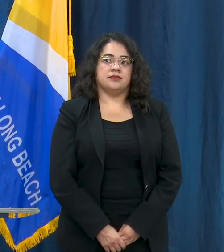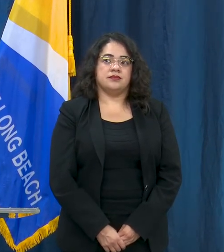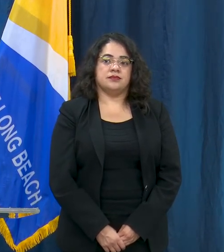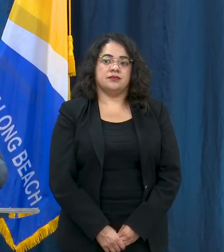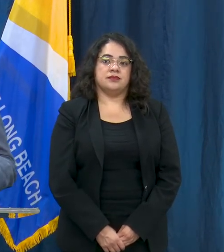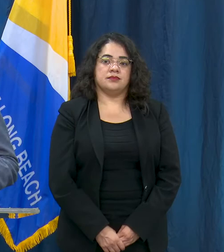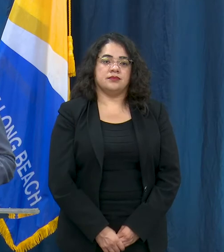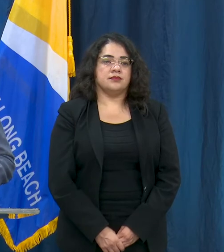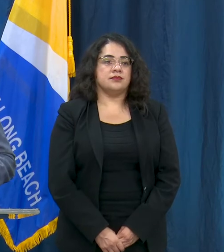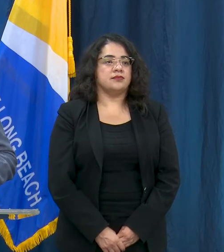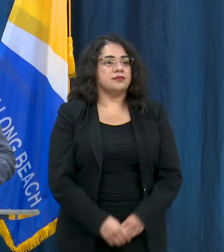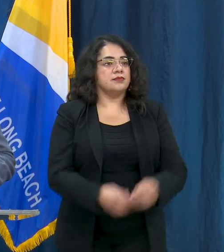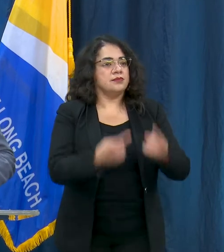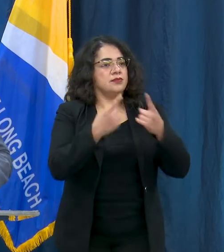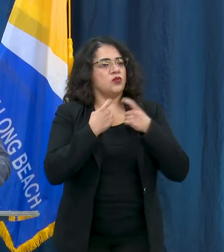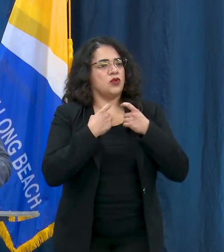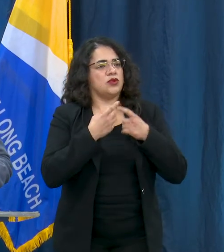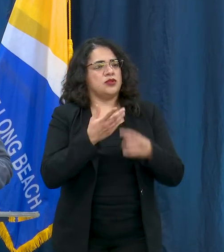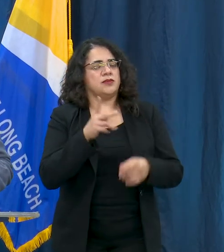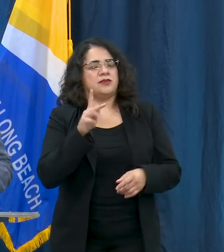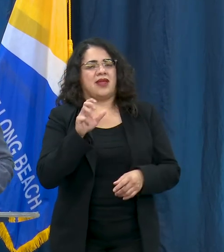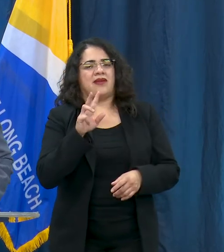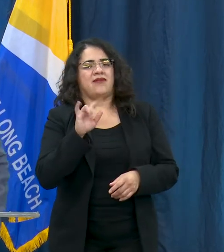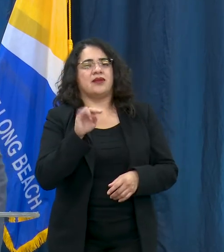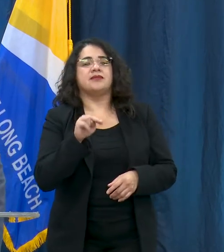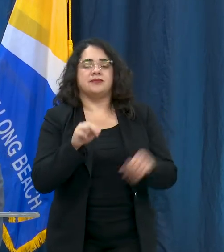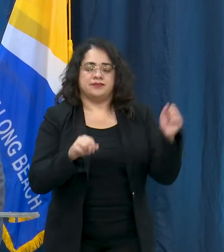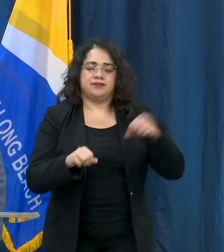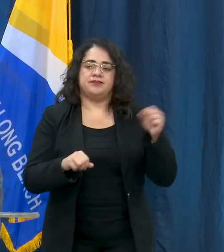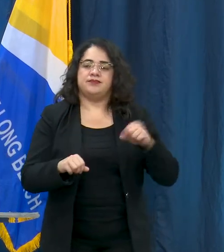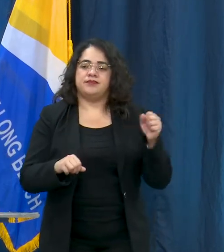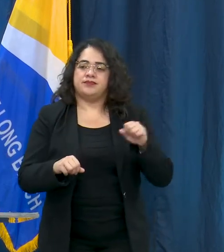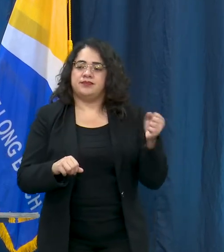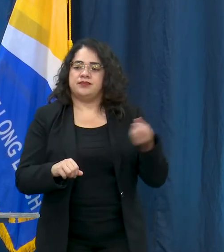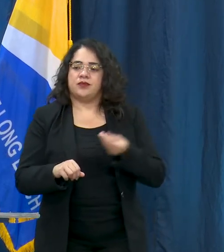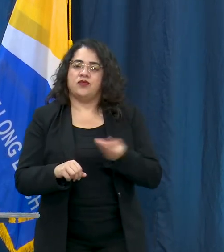Any questions Kevin? Yes Mayor, we have a few questions from the media.